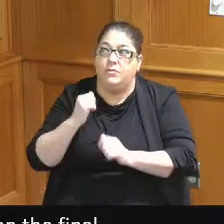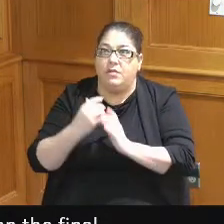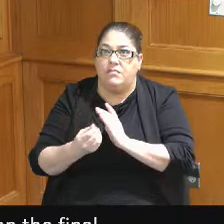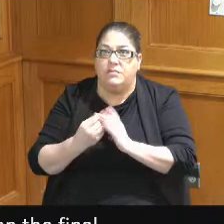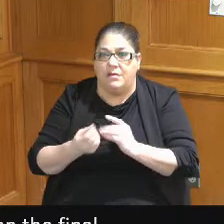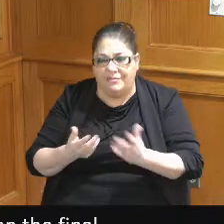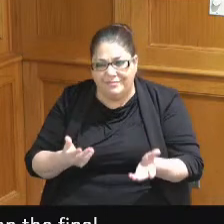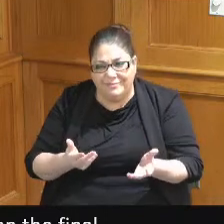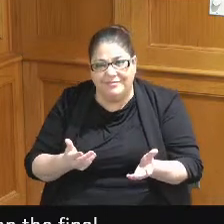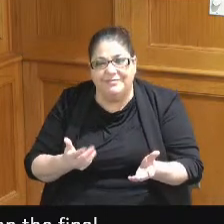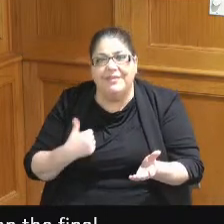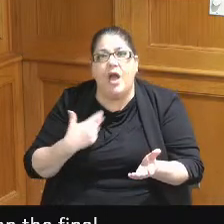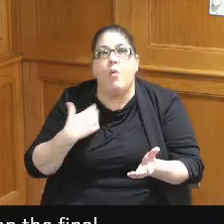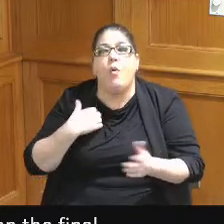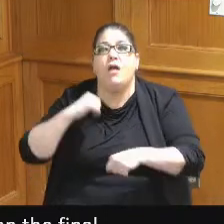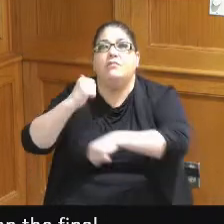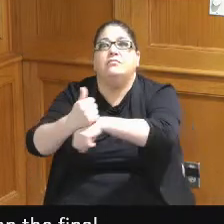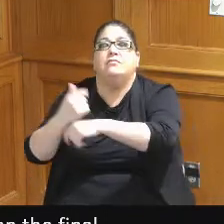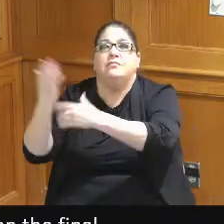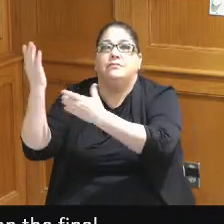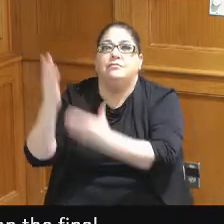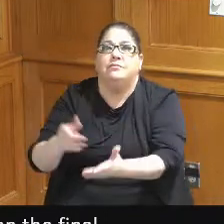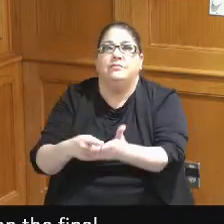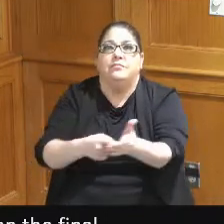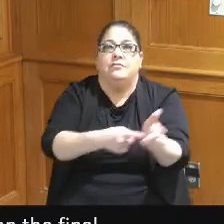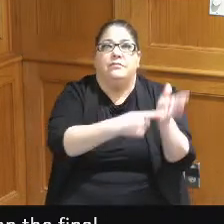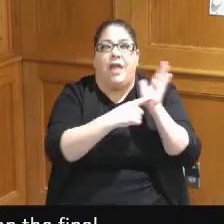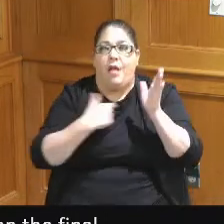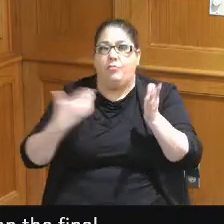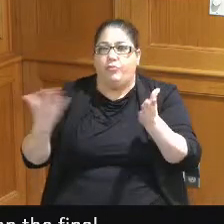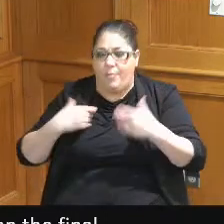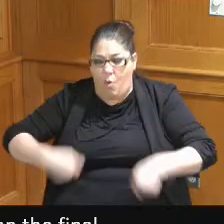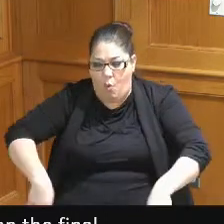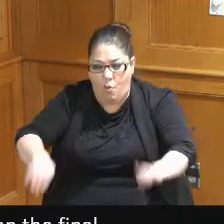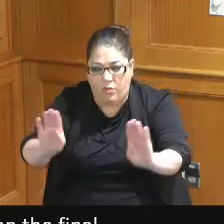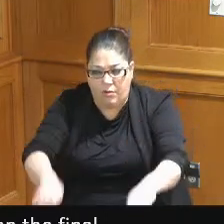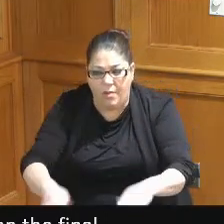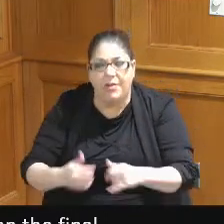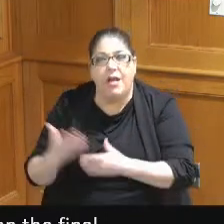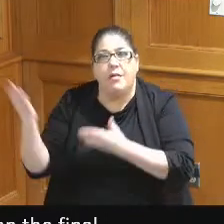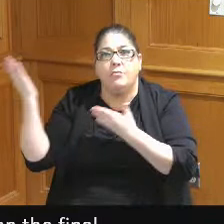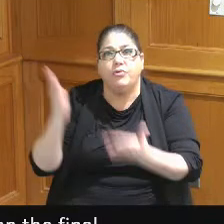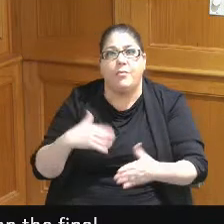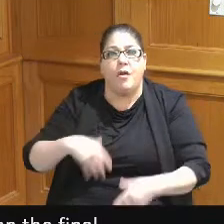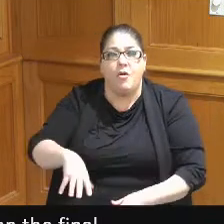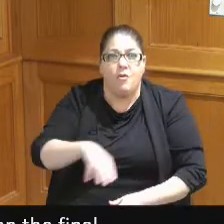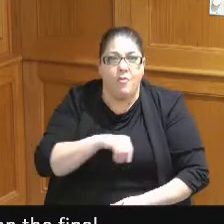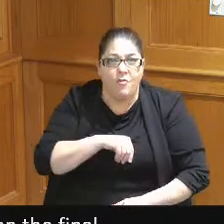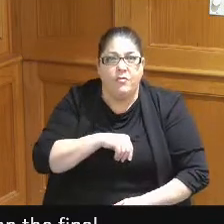looking for exhibit space to bring my own carpet to bring my own exhibits to bring my own stage